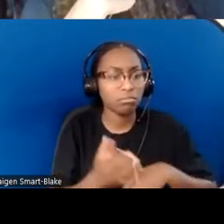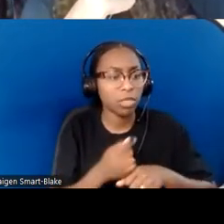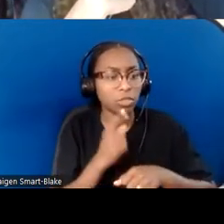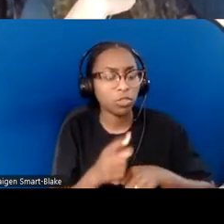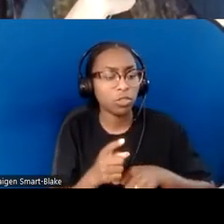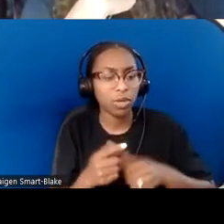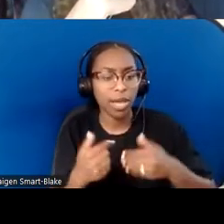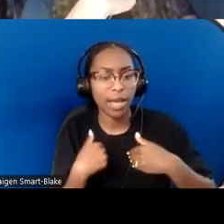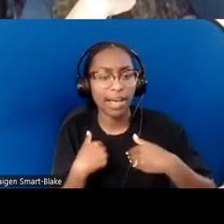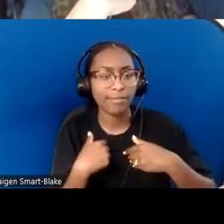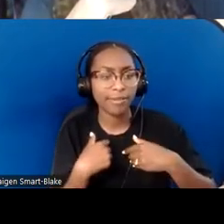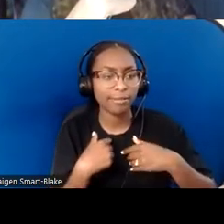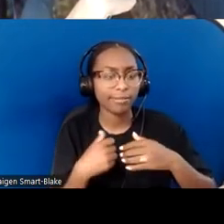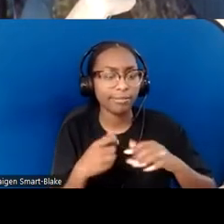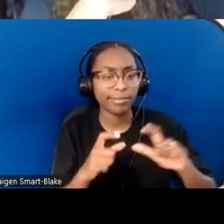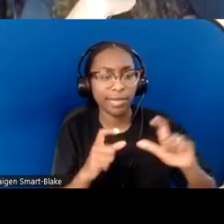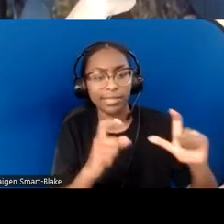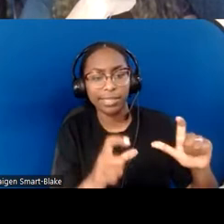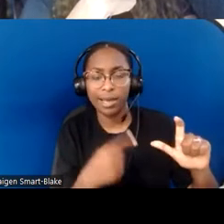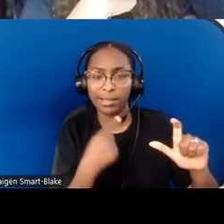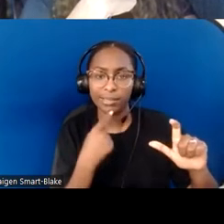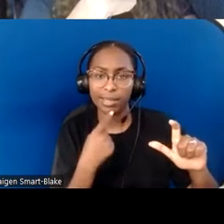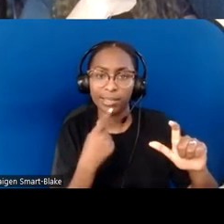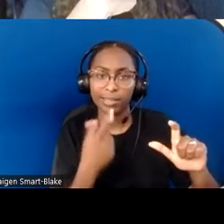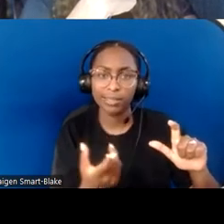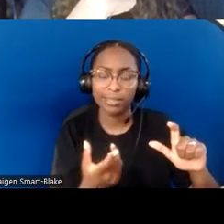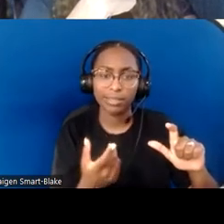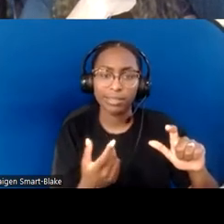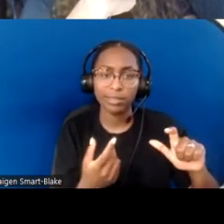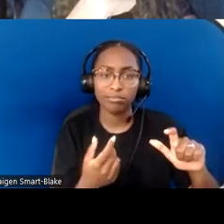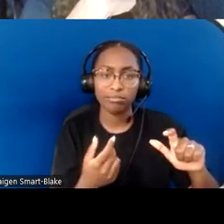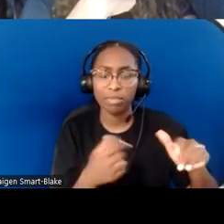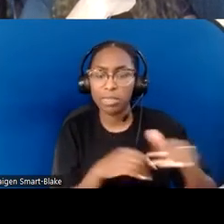assisted listening systems as you come into the door of the sanctuary;